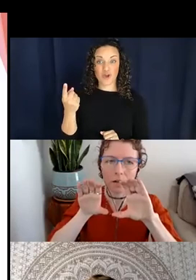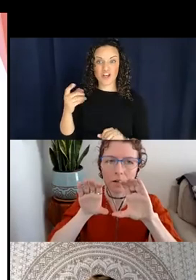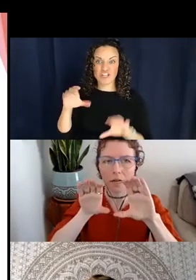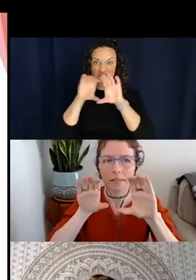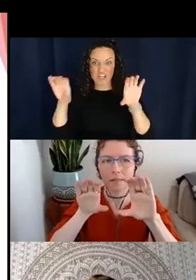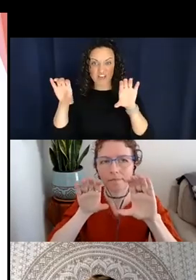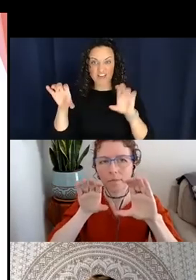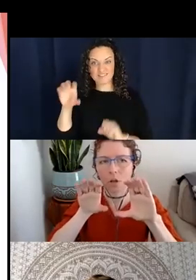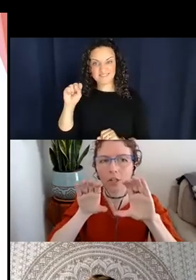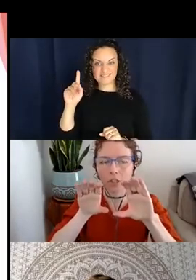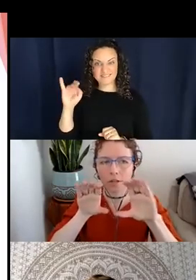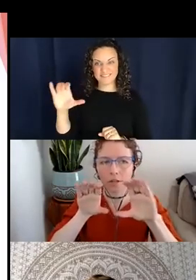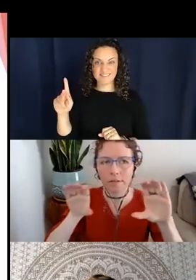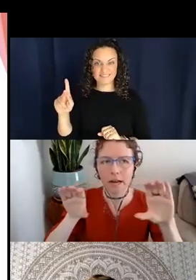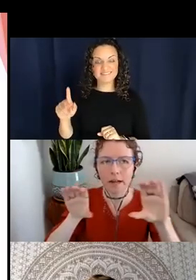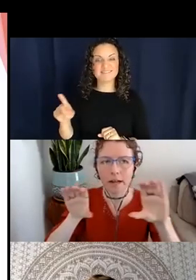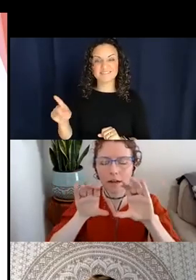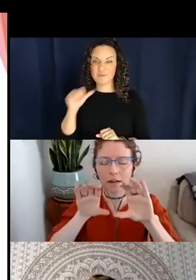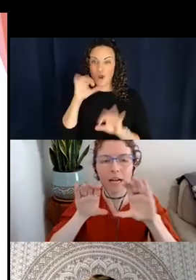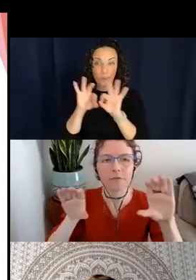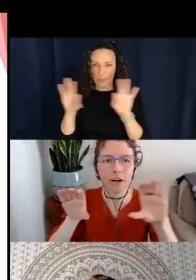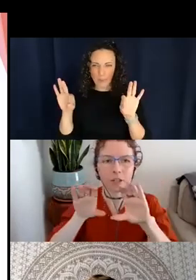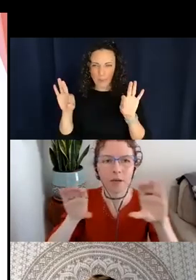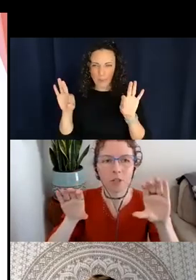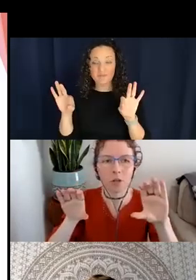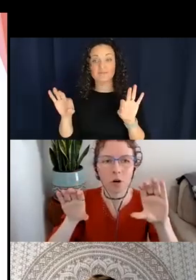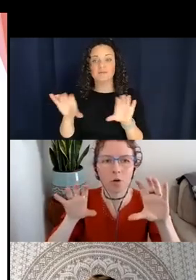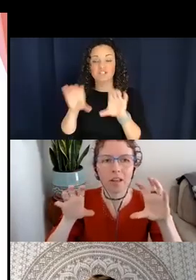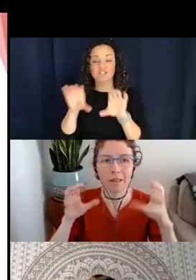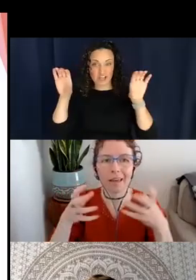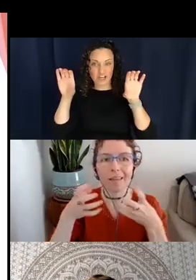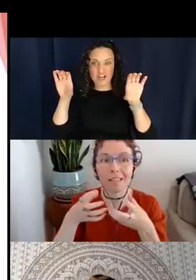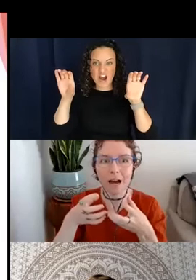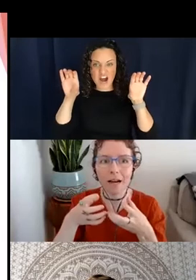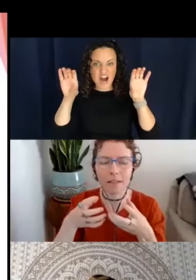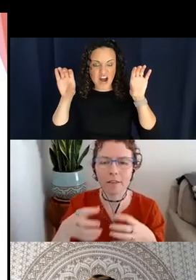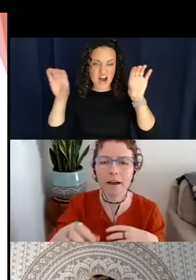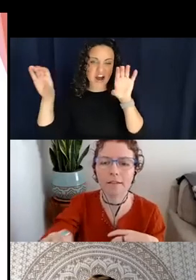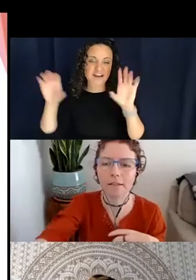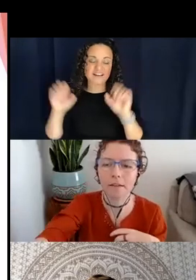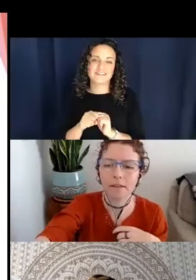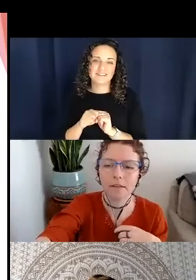use a larger classifier to be able to encode the size of that.